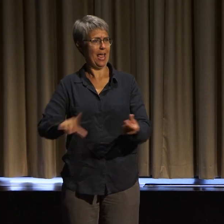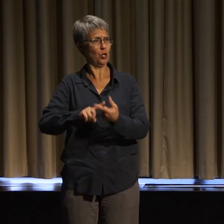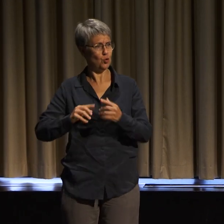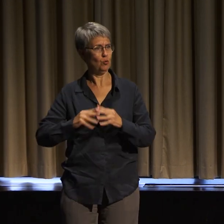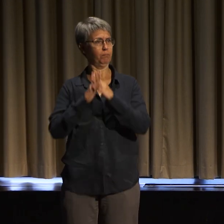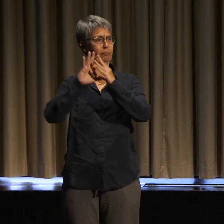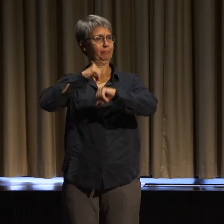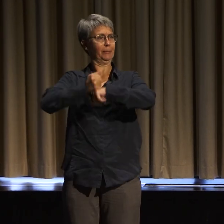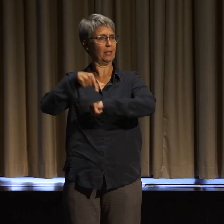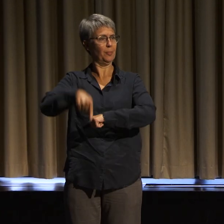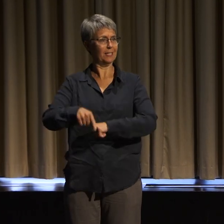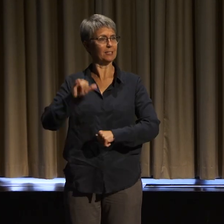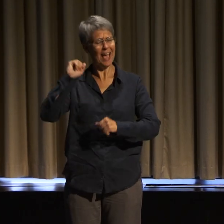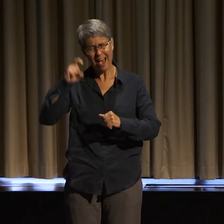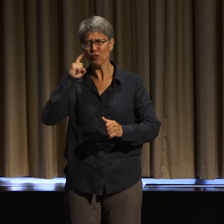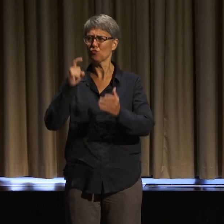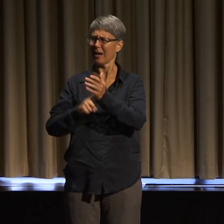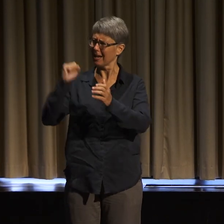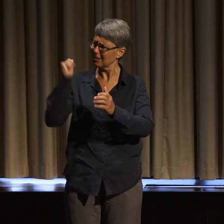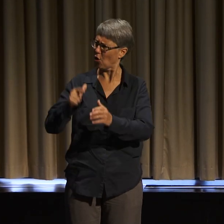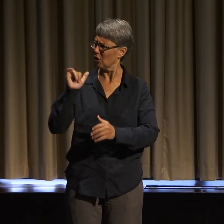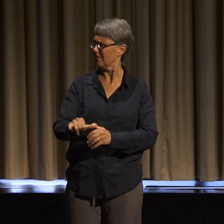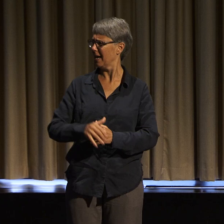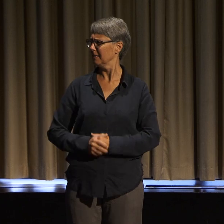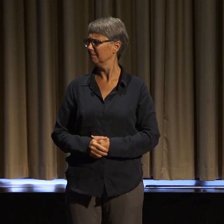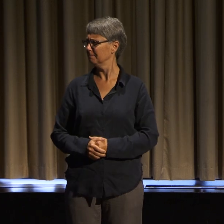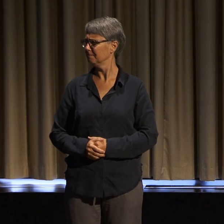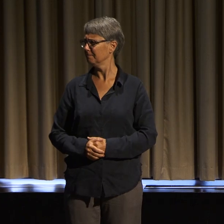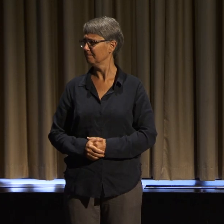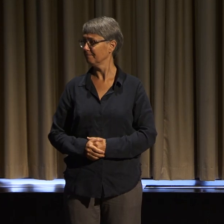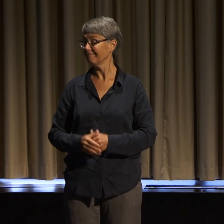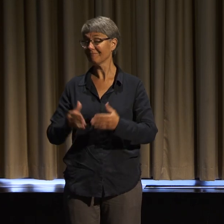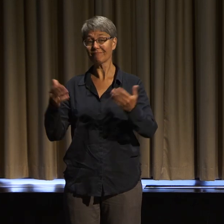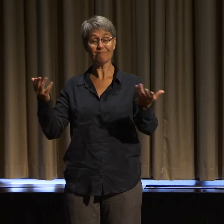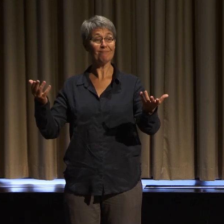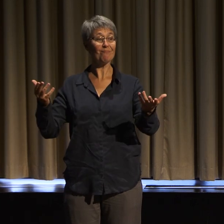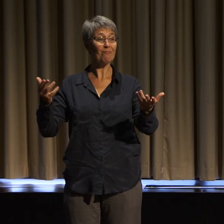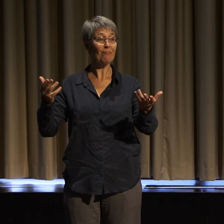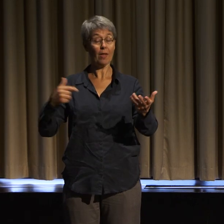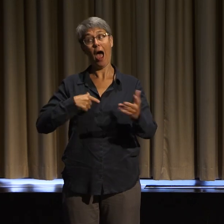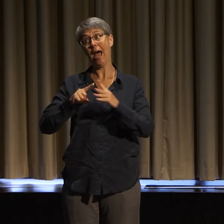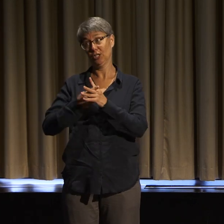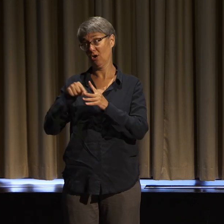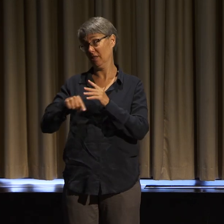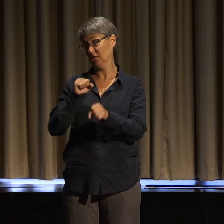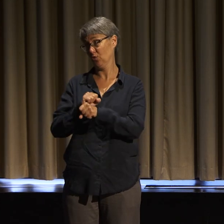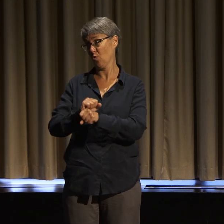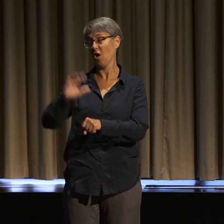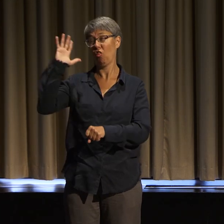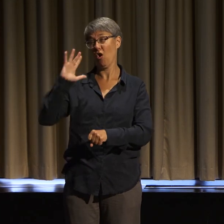in disability justice work, before it was even called disability justice, these spaces were so rare.